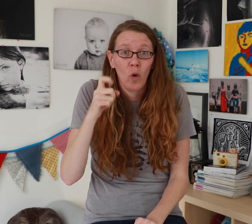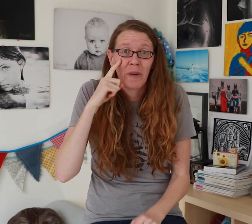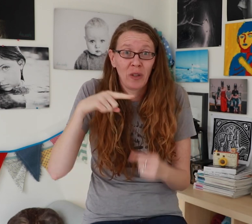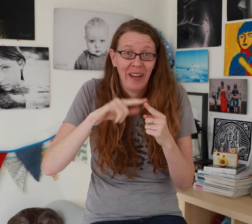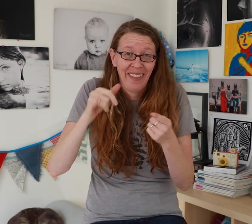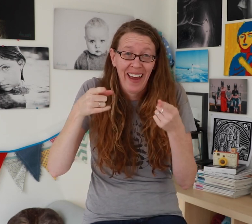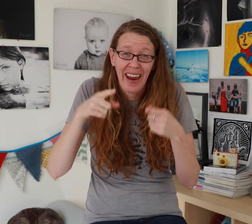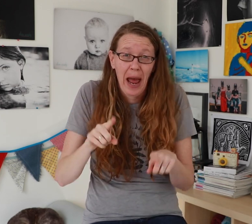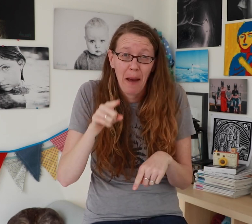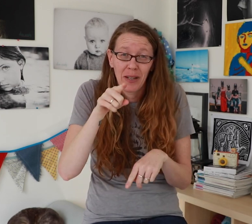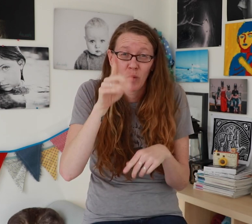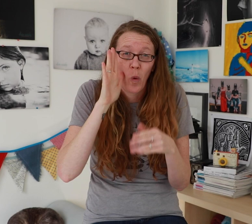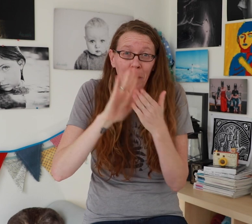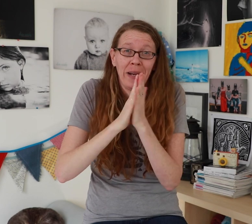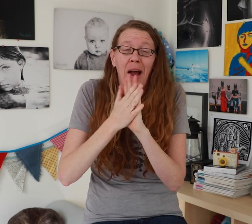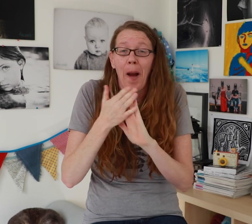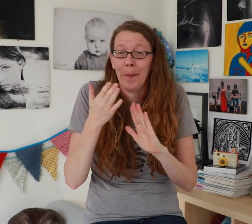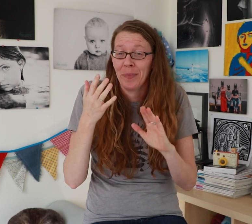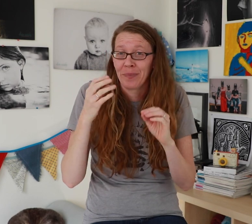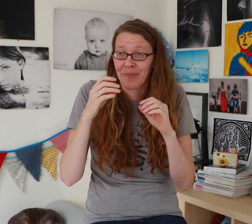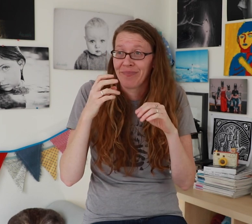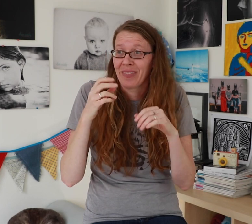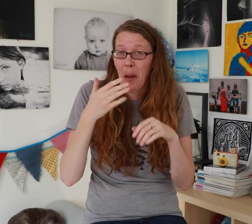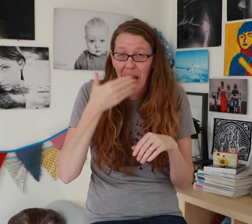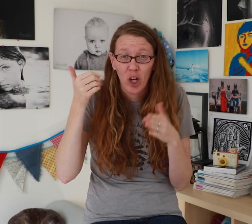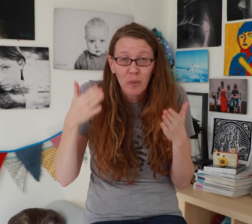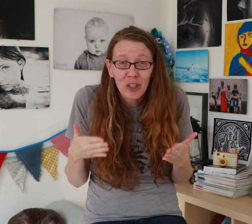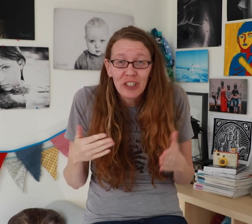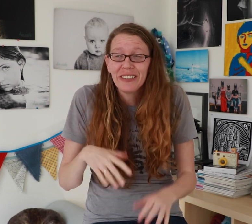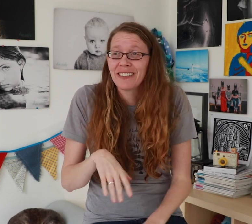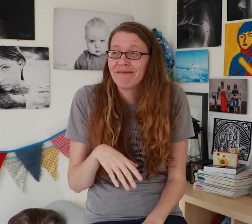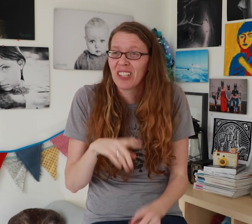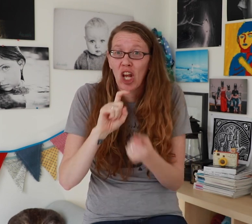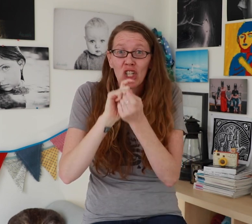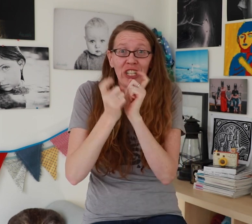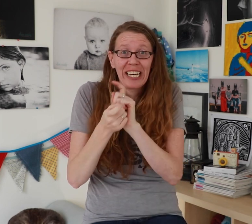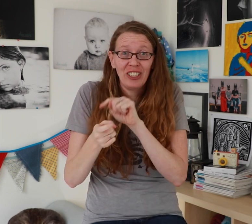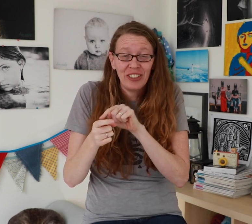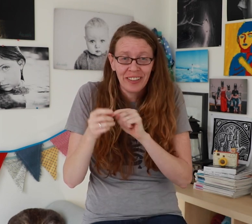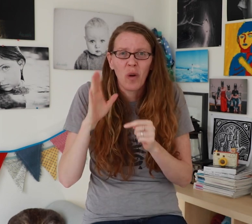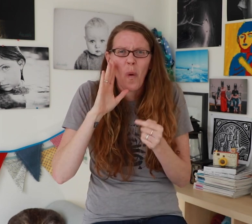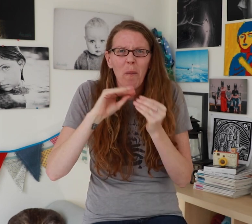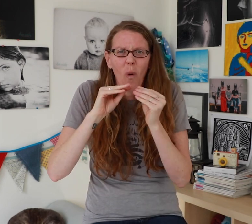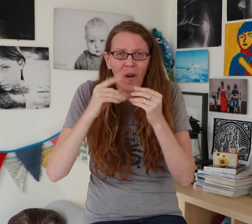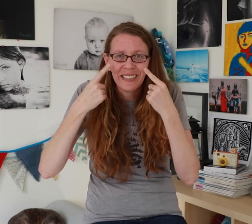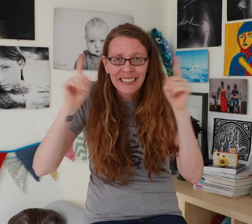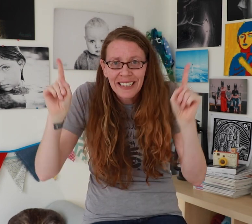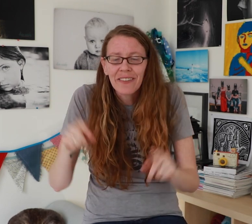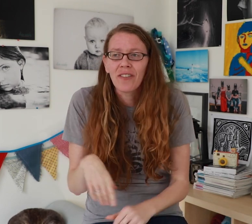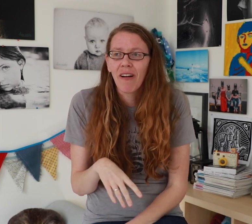When this happens, you become a better person. Changes will be more successful.